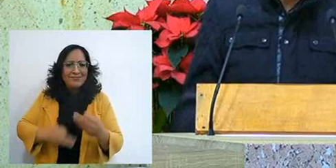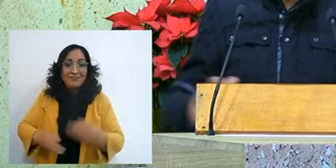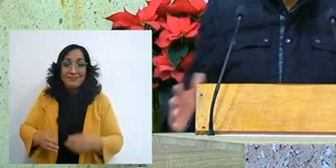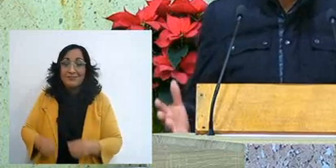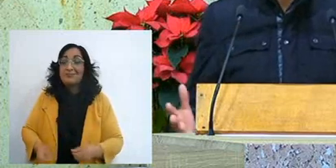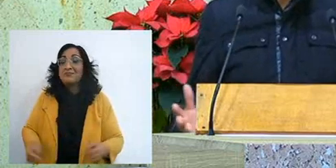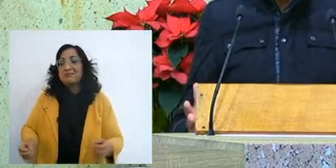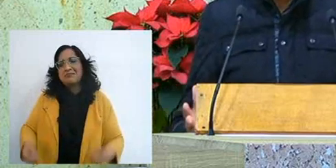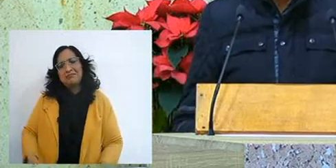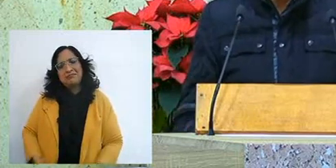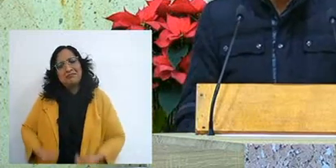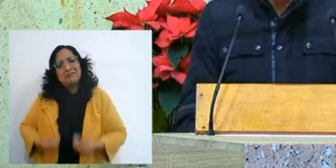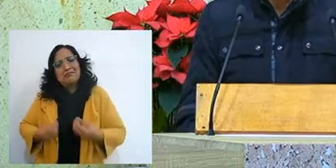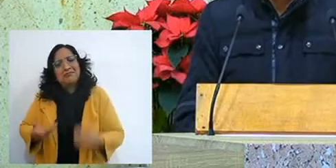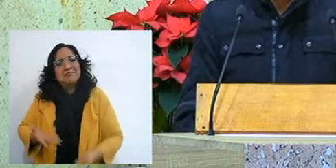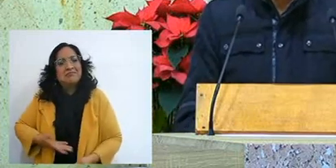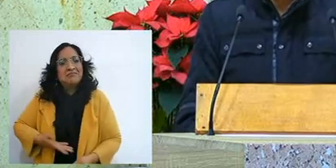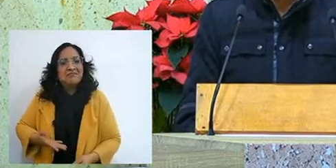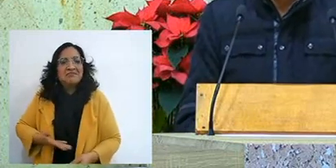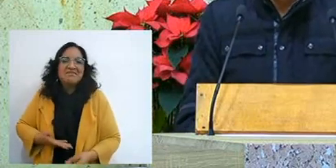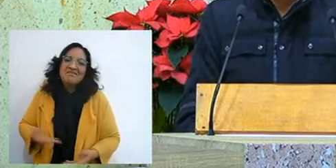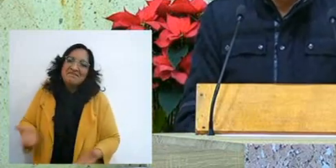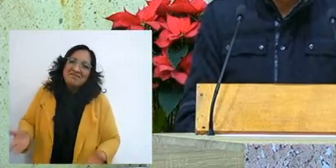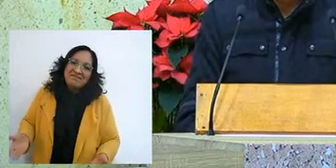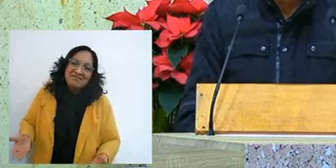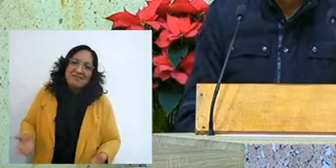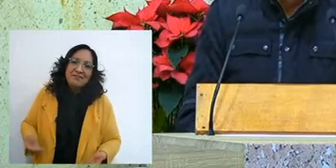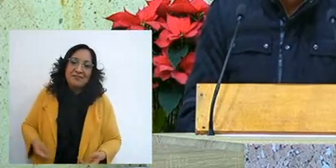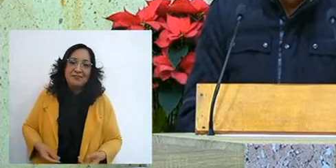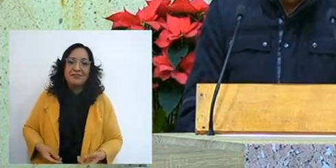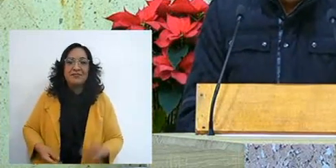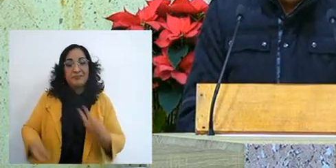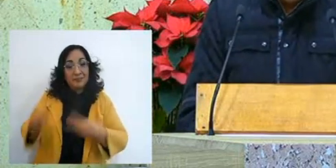Difficult things are coming, as was already discussed at the time,